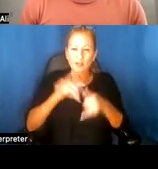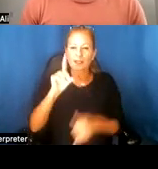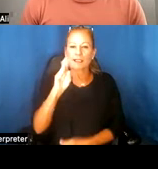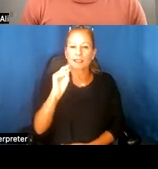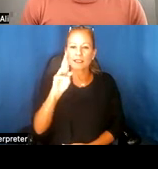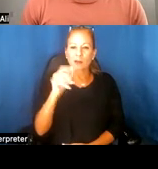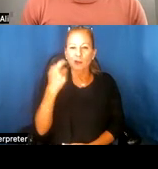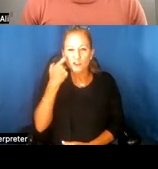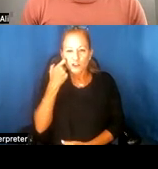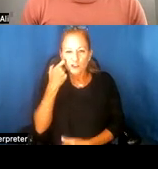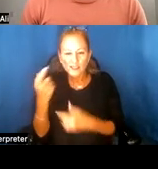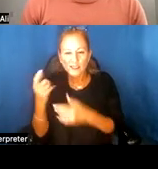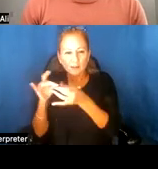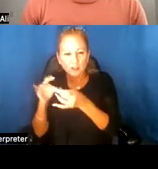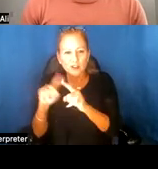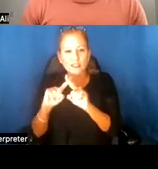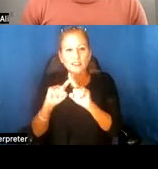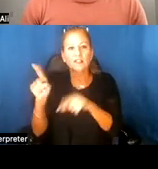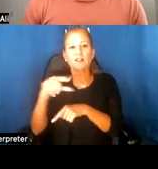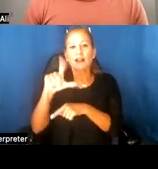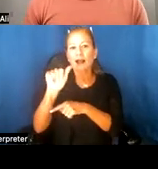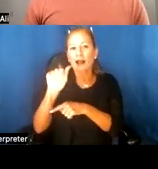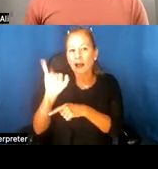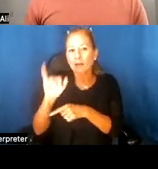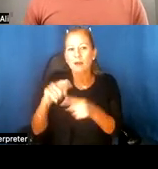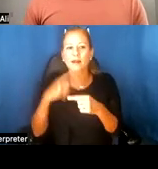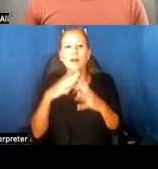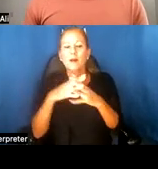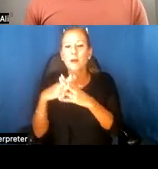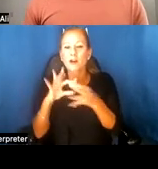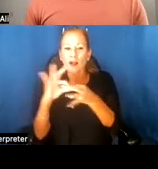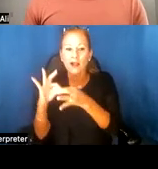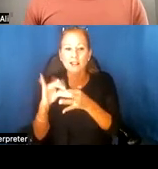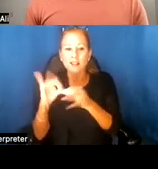from the GLAMi and from the American Alliance of Museums, and the impact of our project was